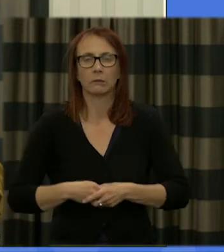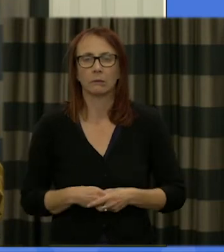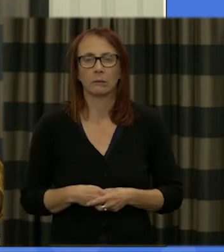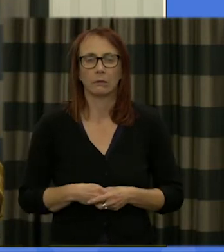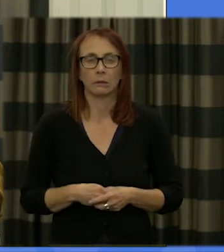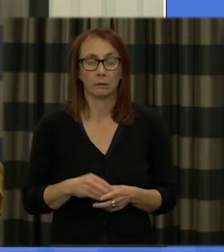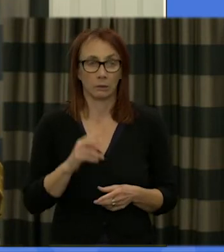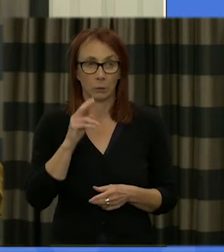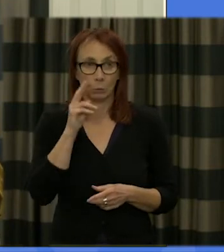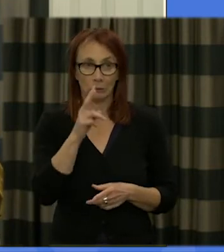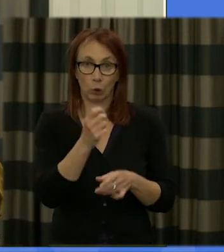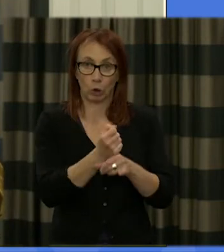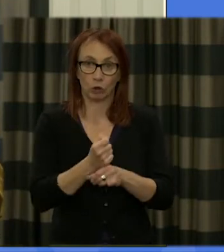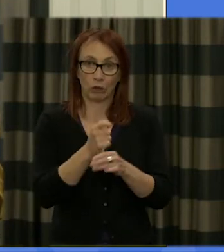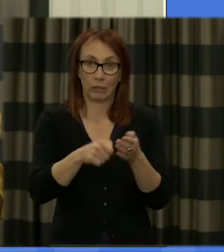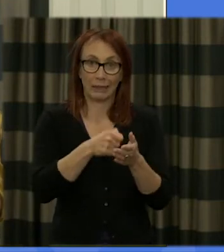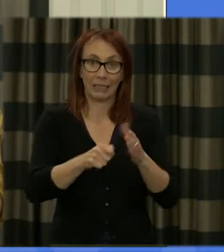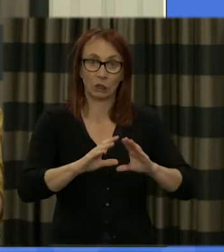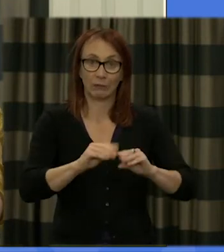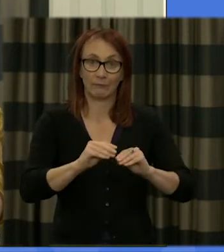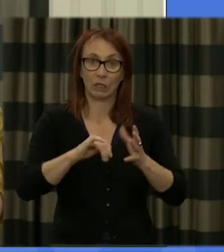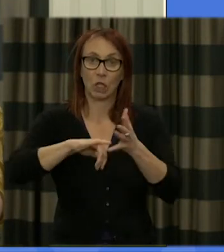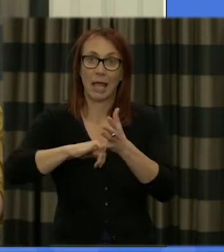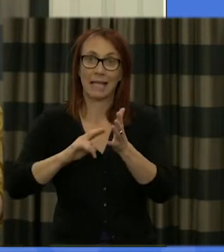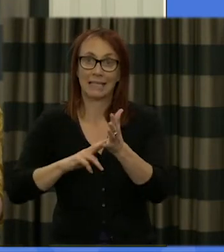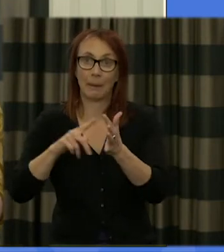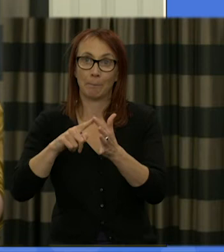aftermath of the general election the SNP the Scottish Government has put the